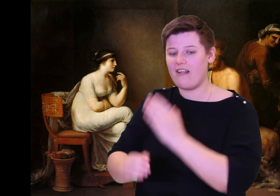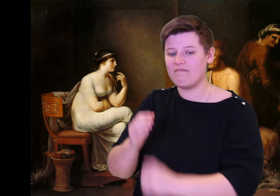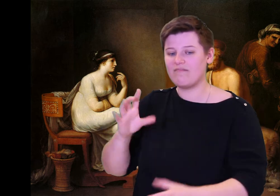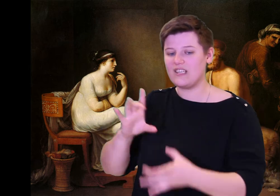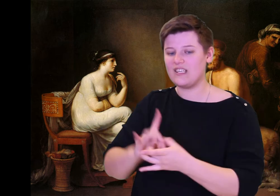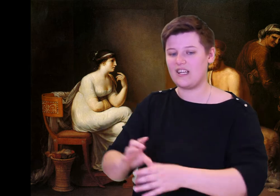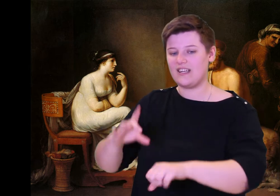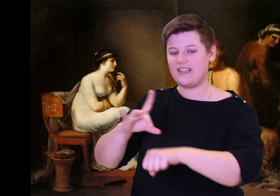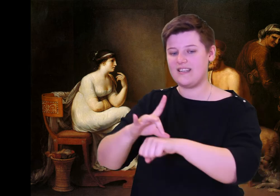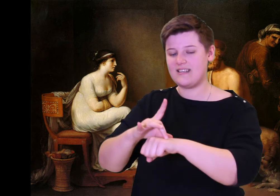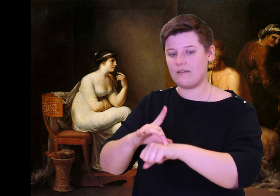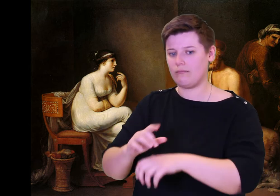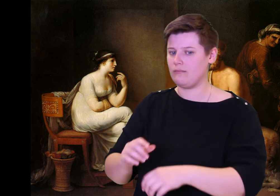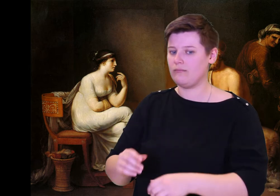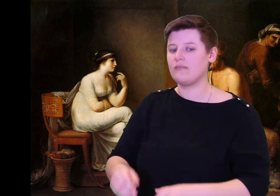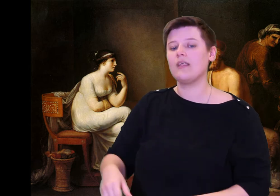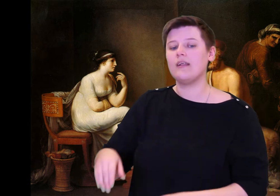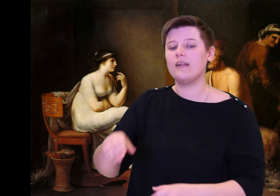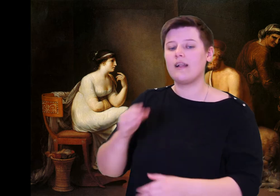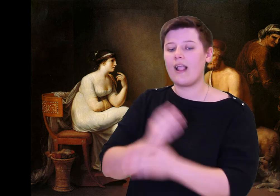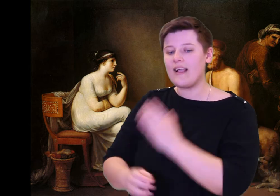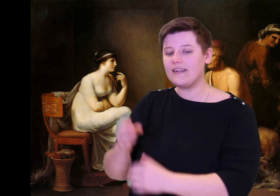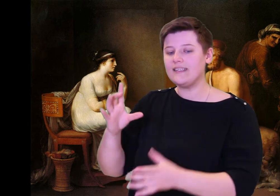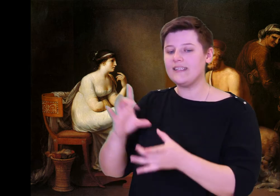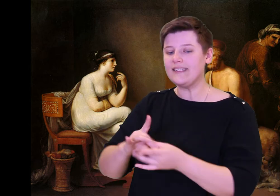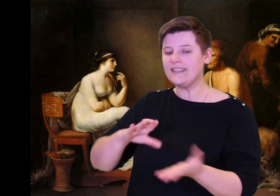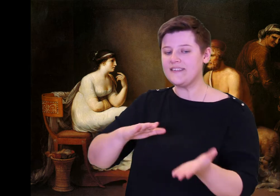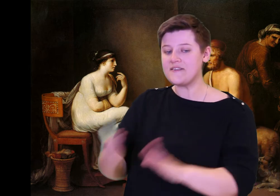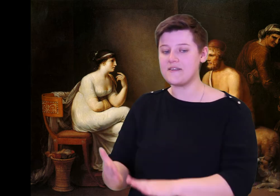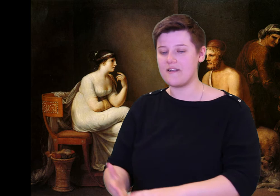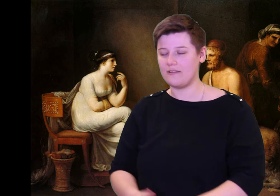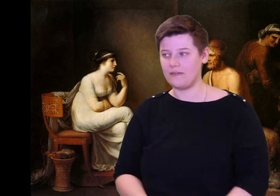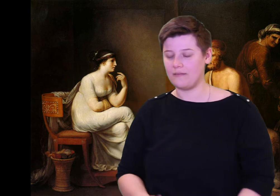Odysseus scowled back and sneered,